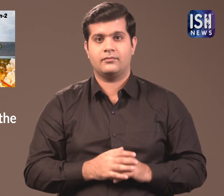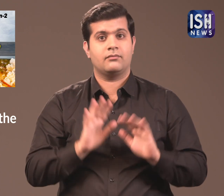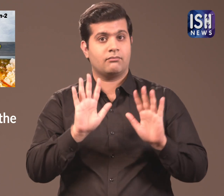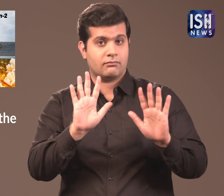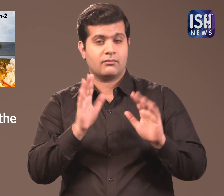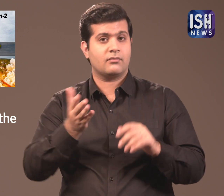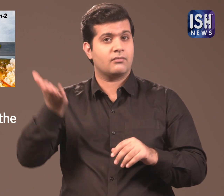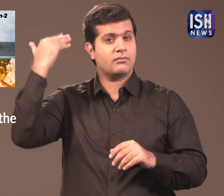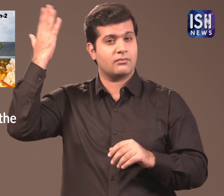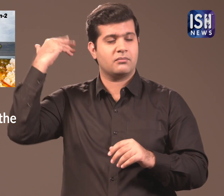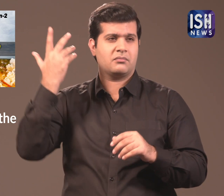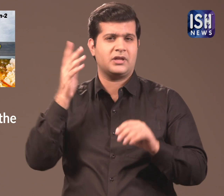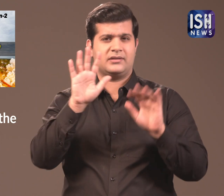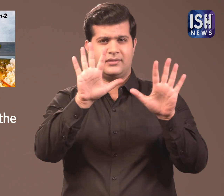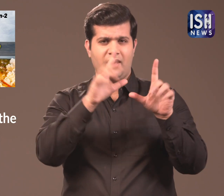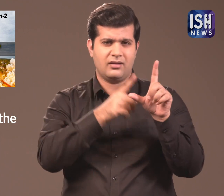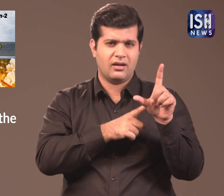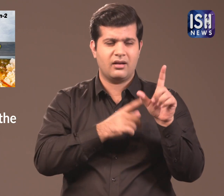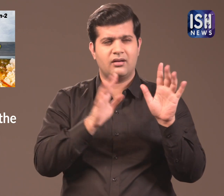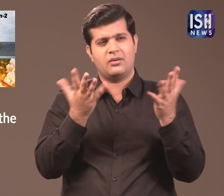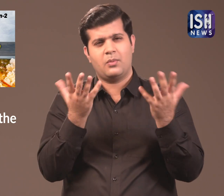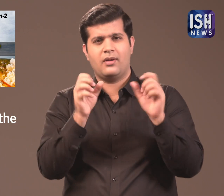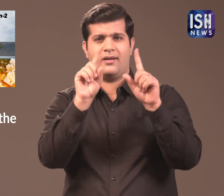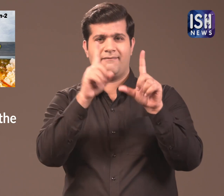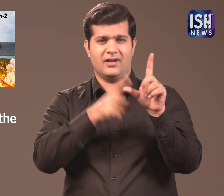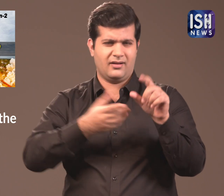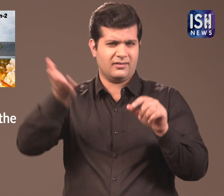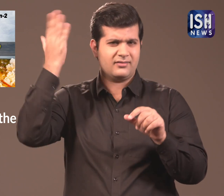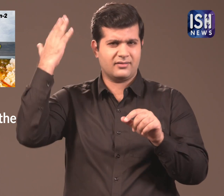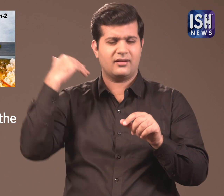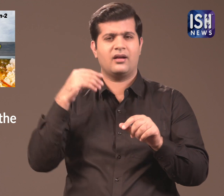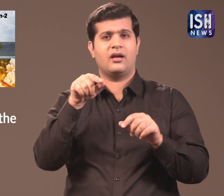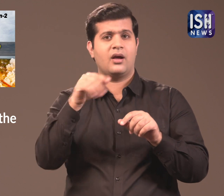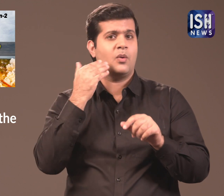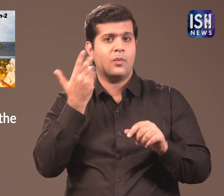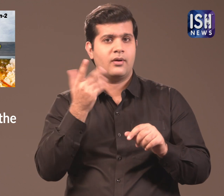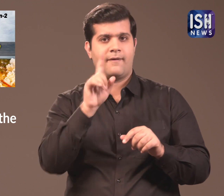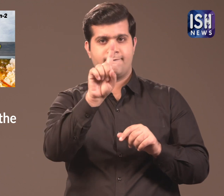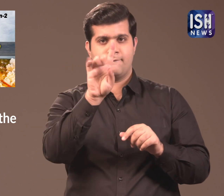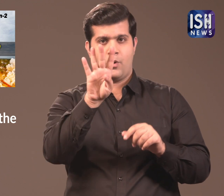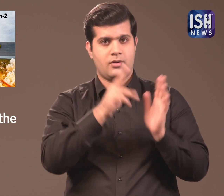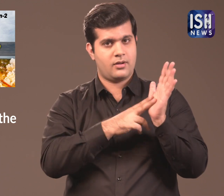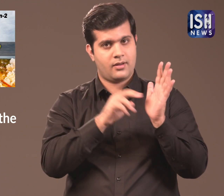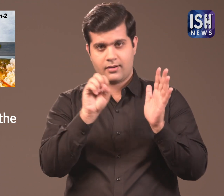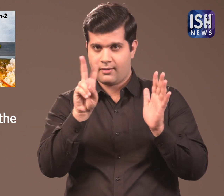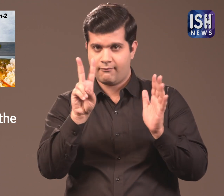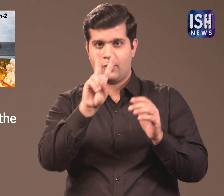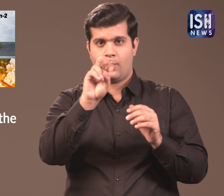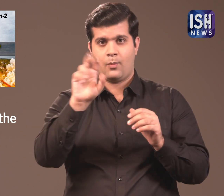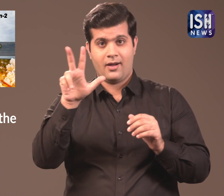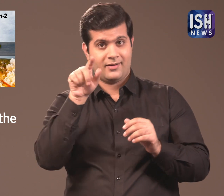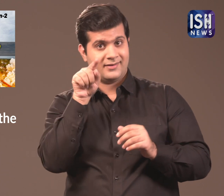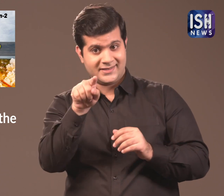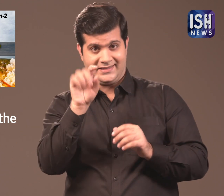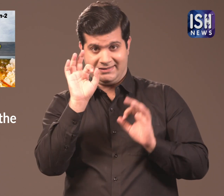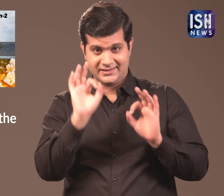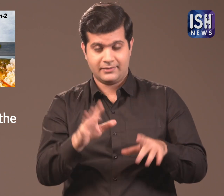Almost 10-11 years ago, on November 14, 2008,